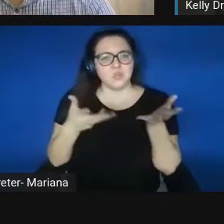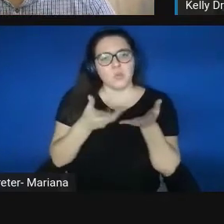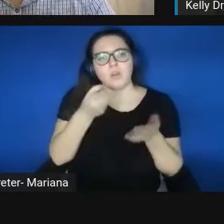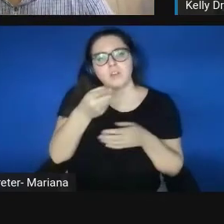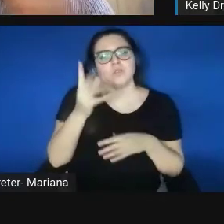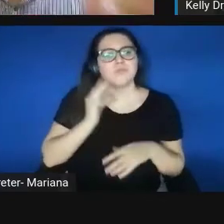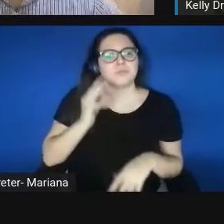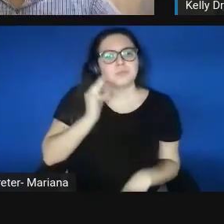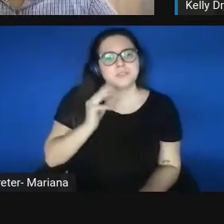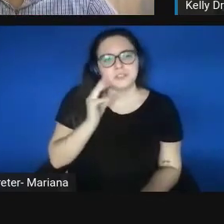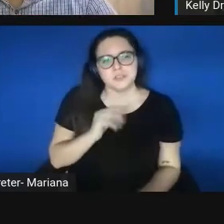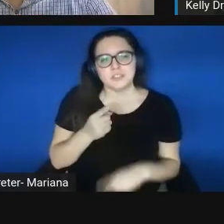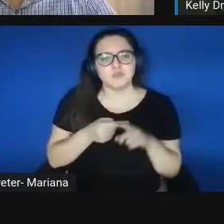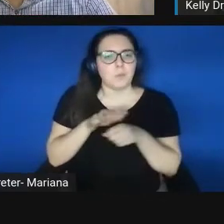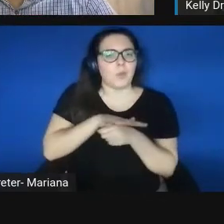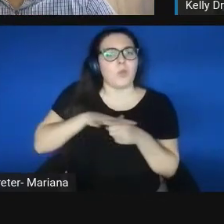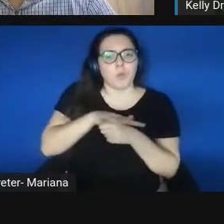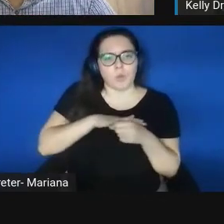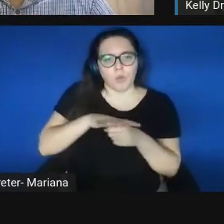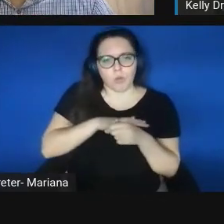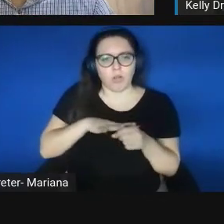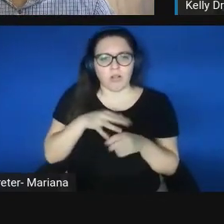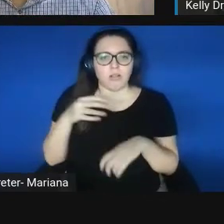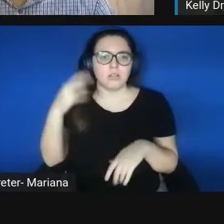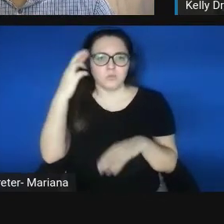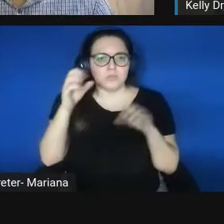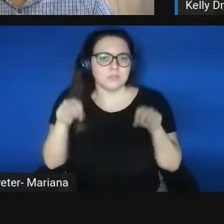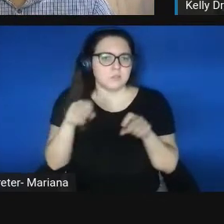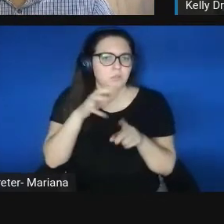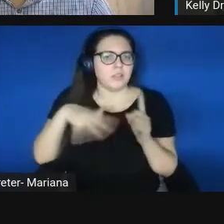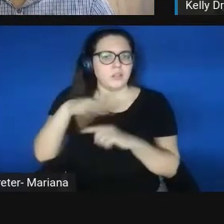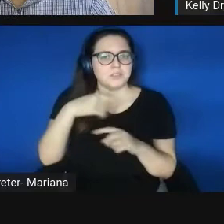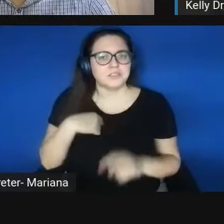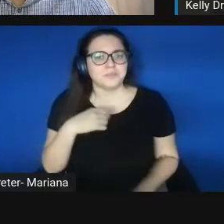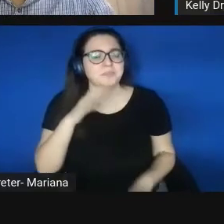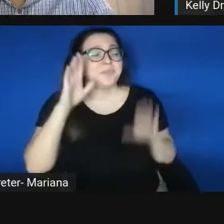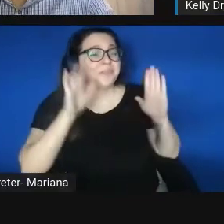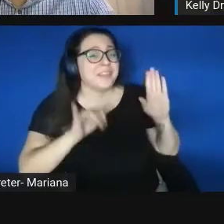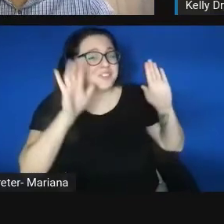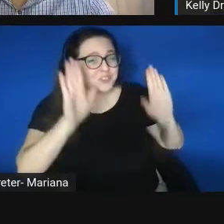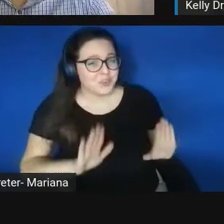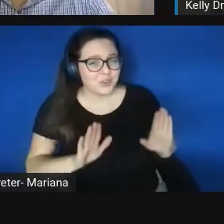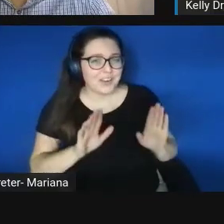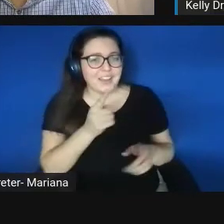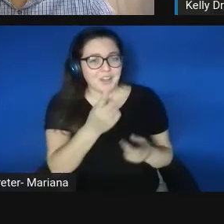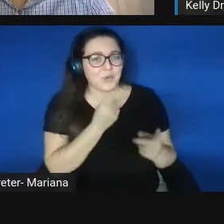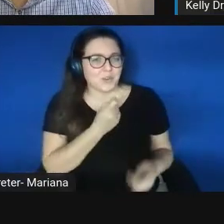from the local and regional ecosystem. Monique Kuykendoll Quarterman: That's a great question. I love that question. And here in Kentucky,